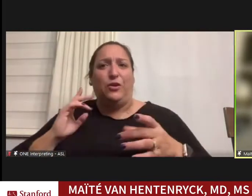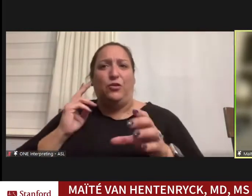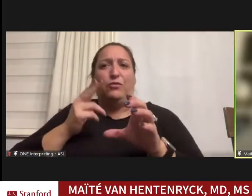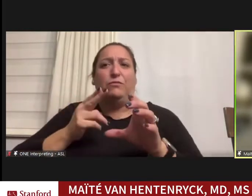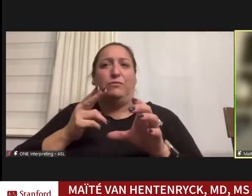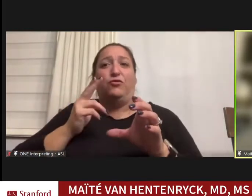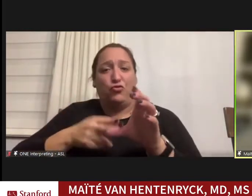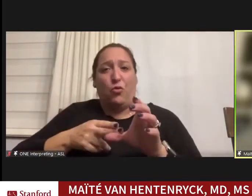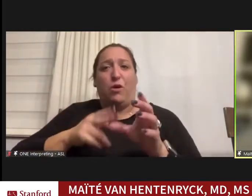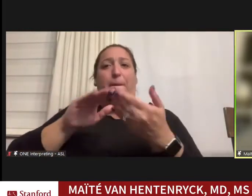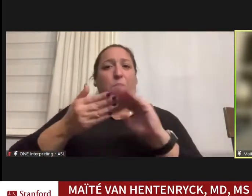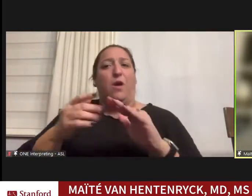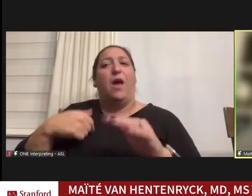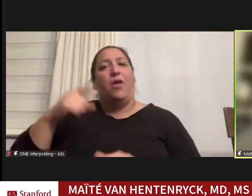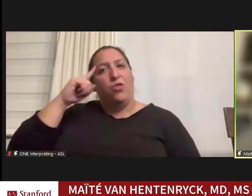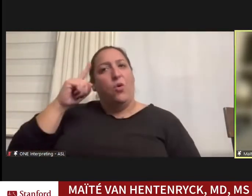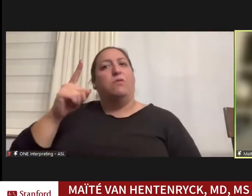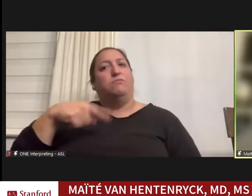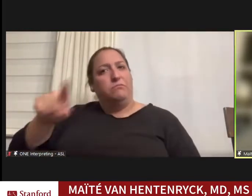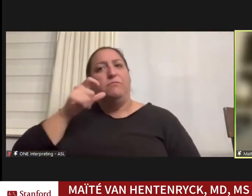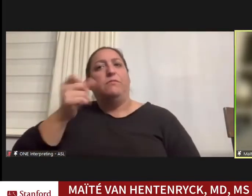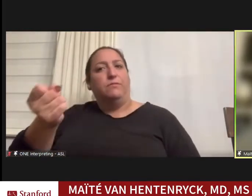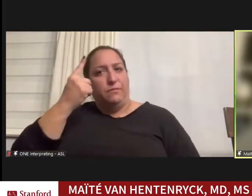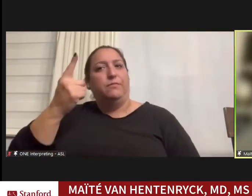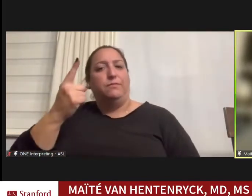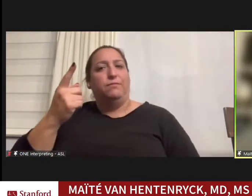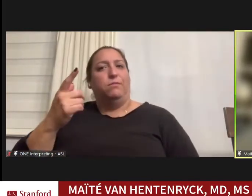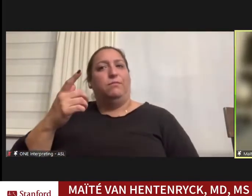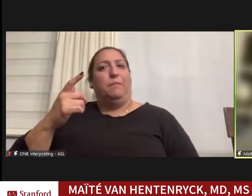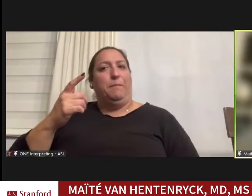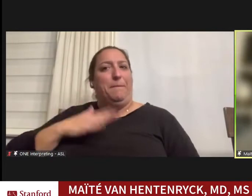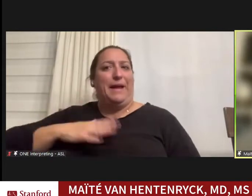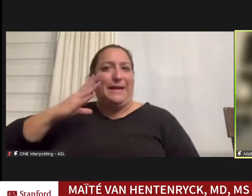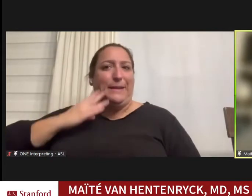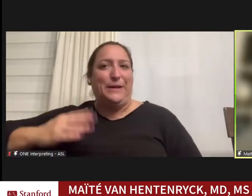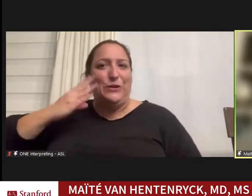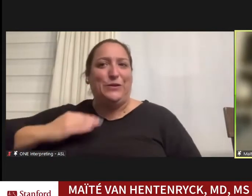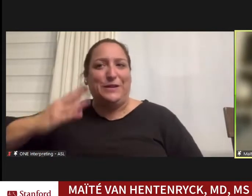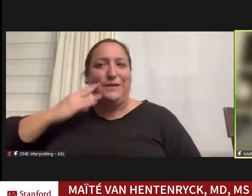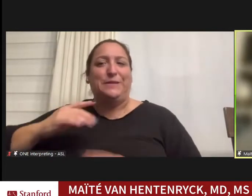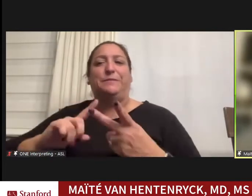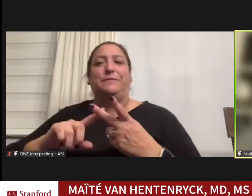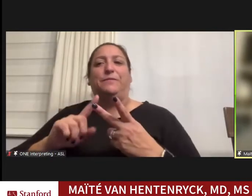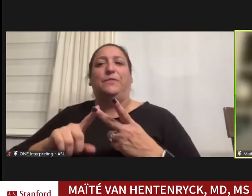I thought would really understand everything that I had gone through. And I was super lucky